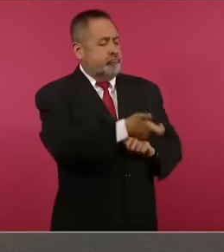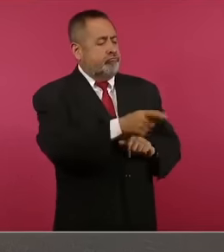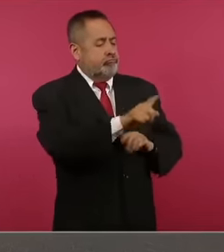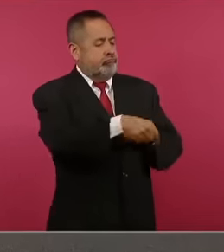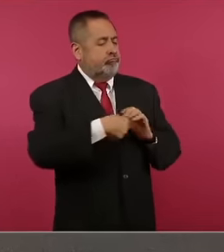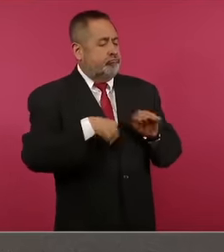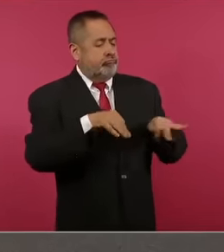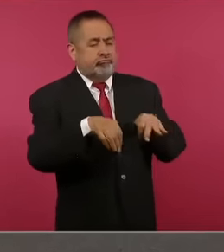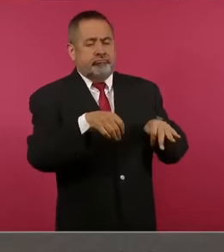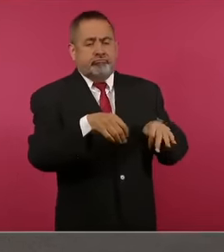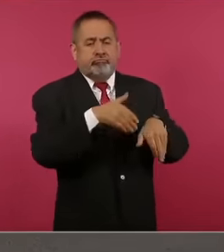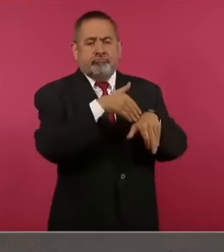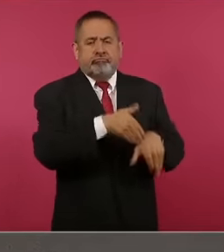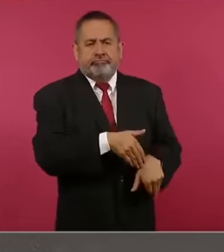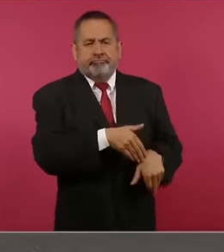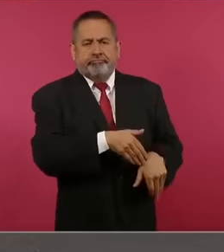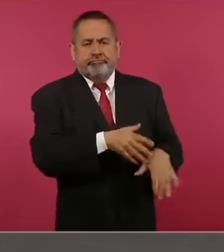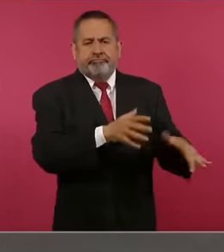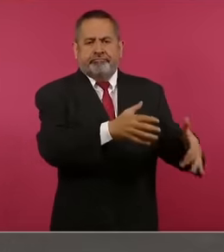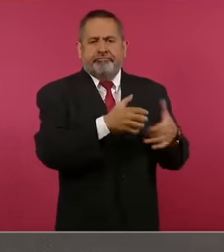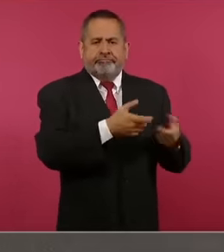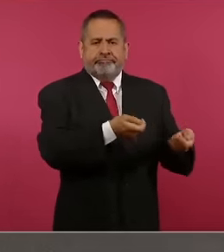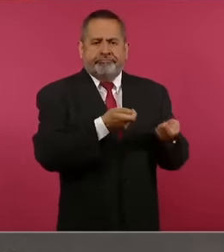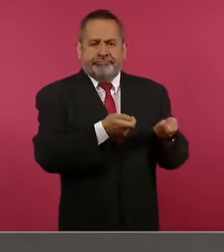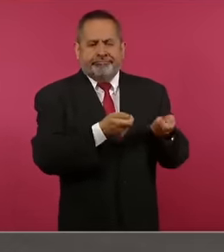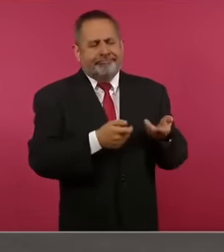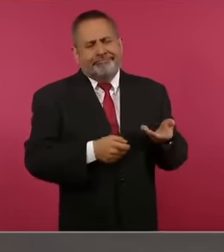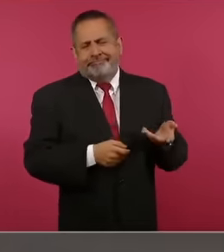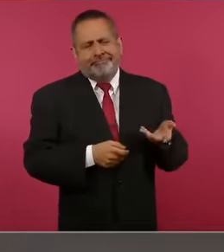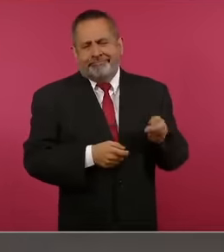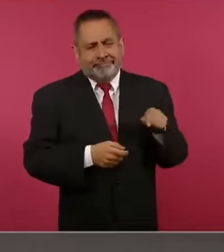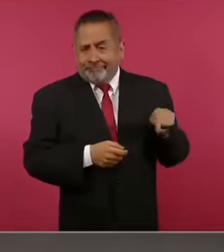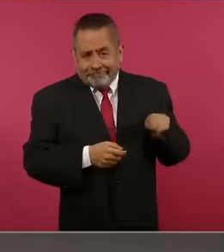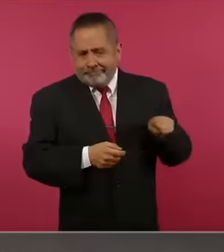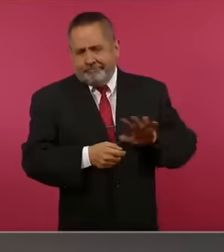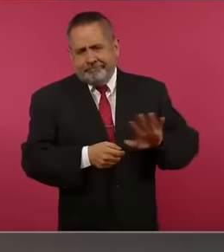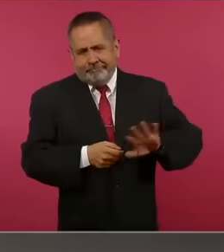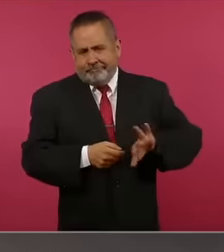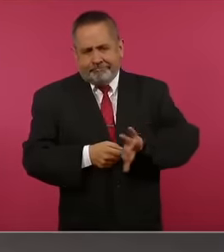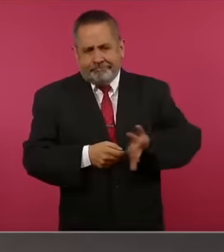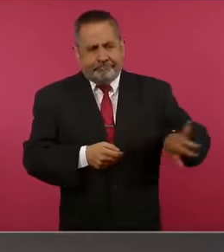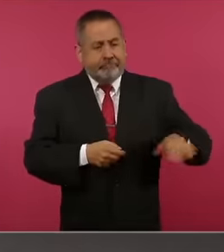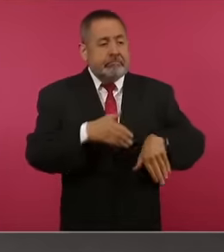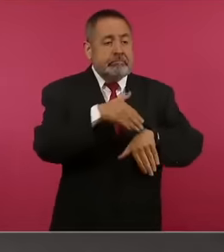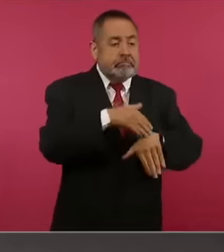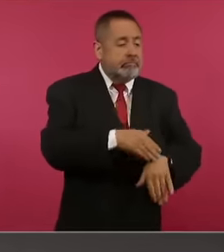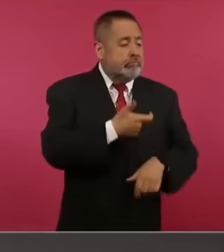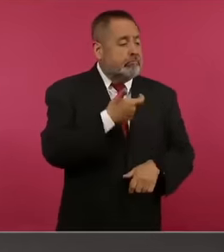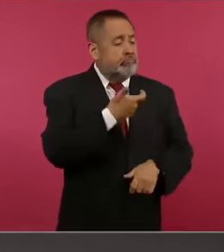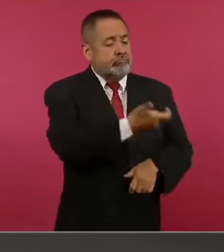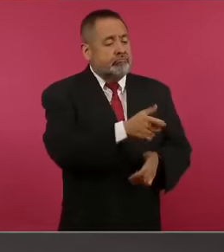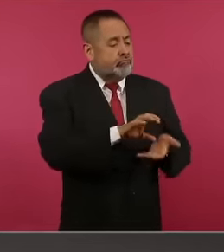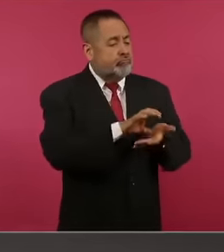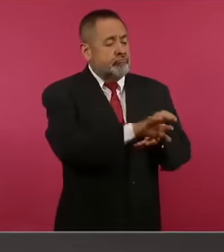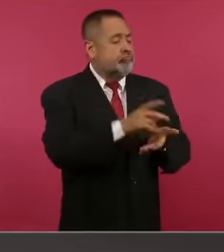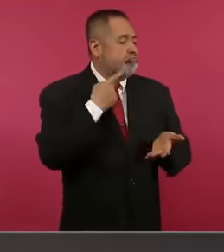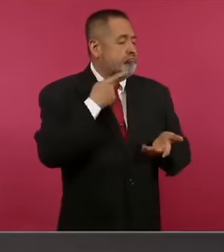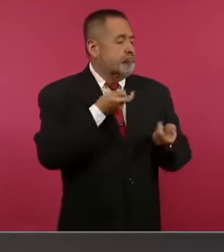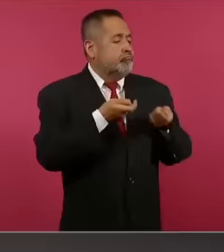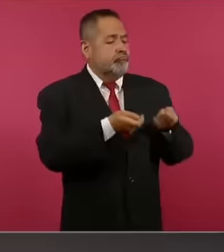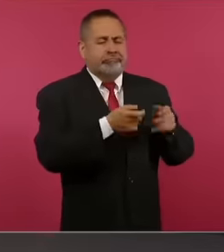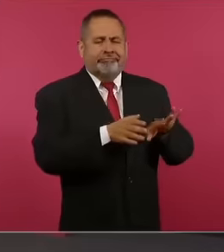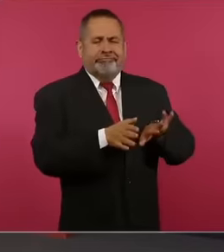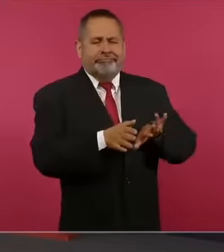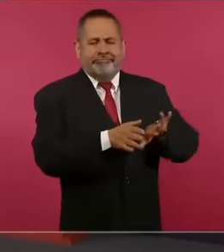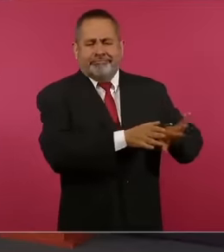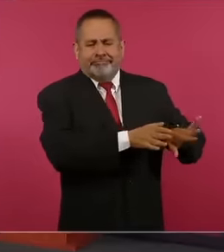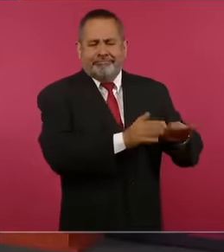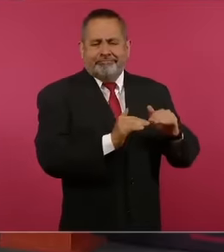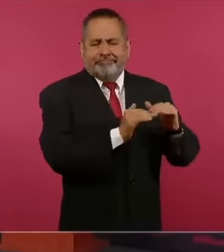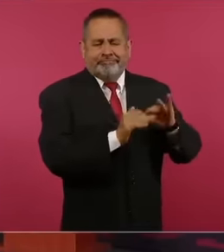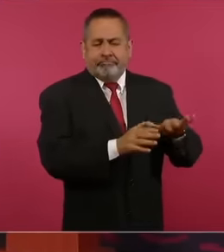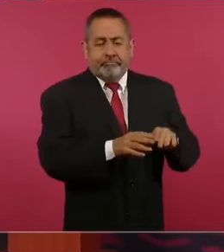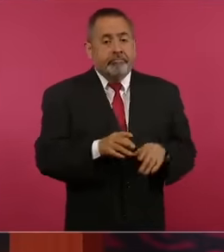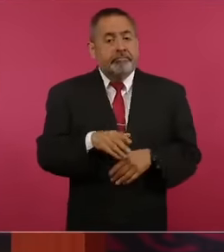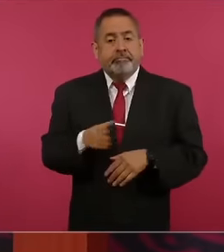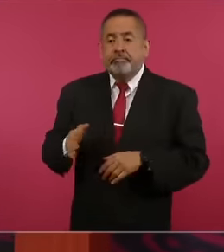to be at the service of economic power and political power and hegemonies,